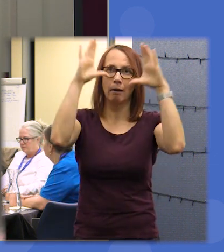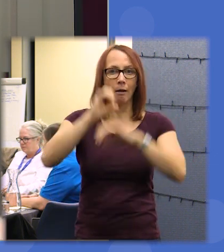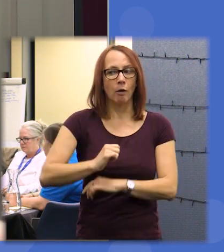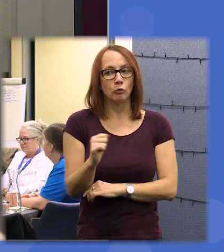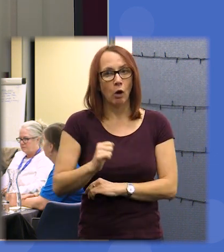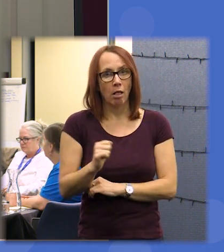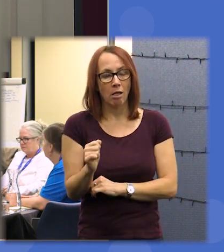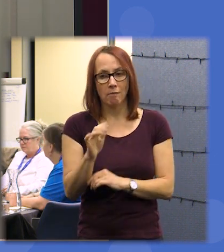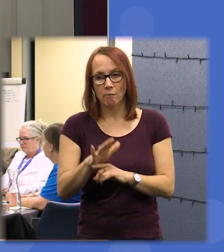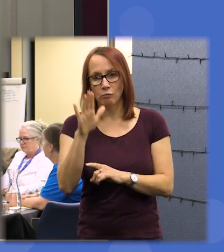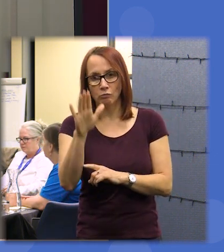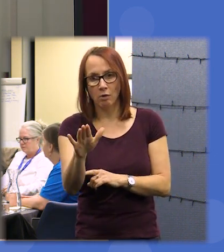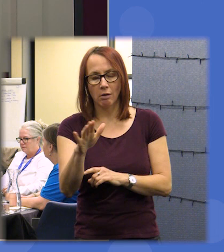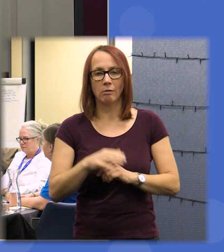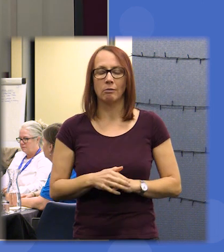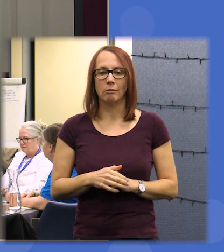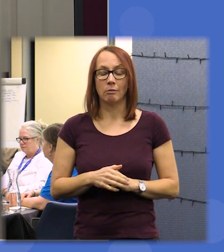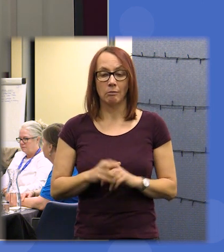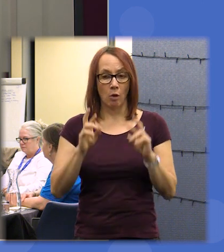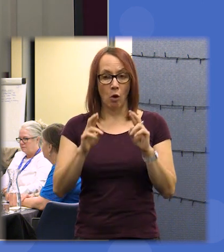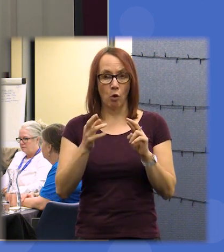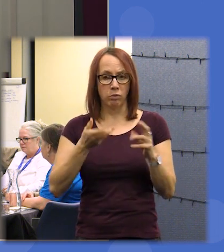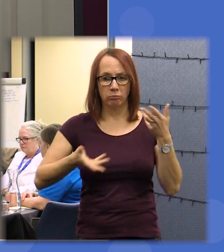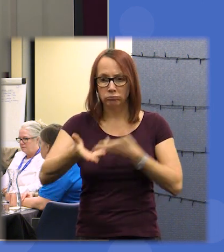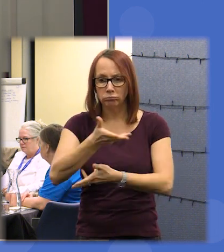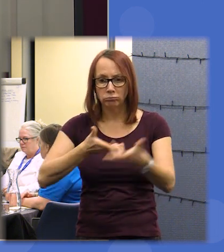shared your views you've heard the views of other people you've reflected on